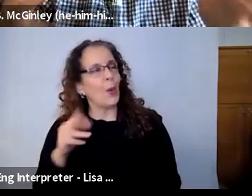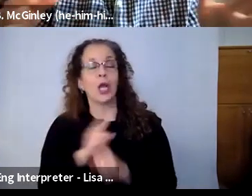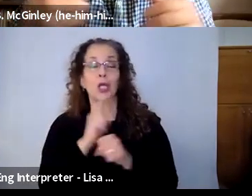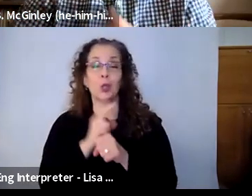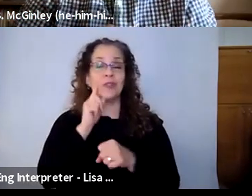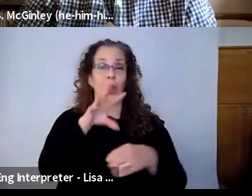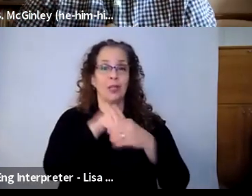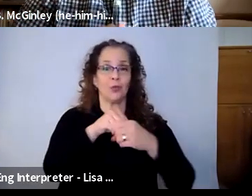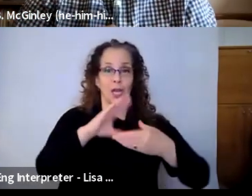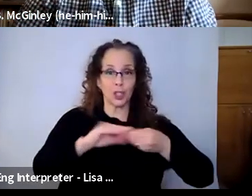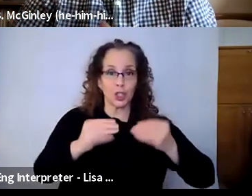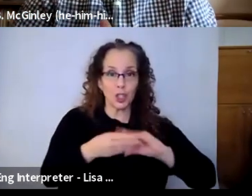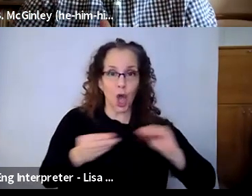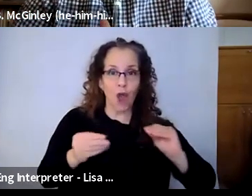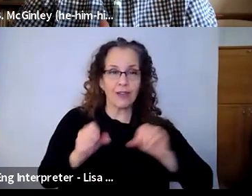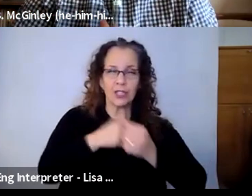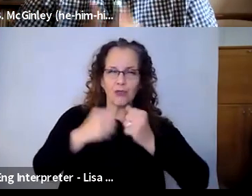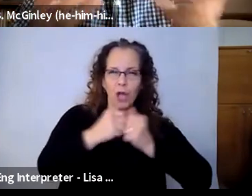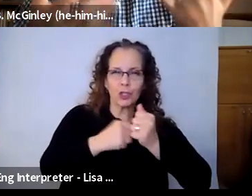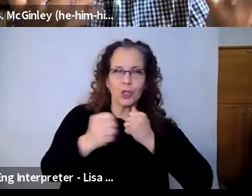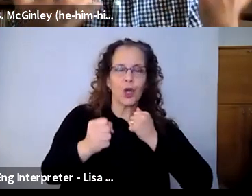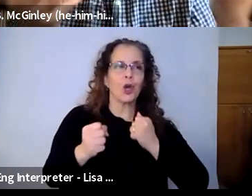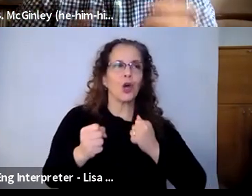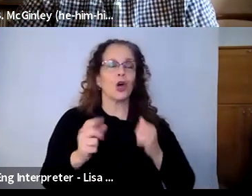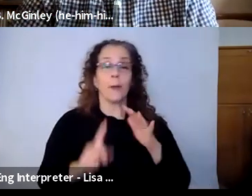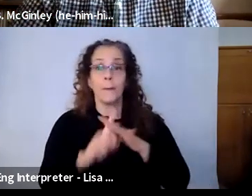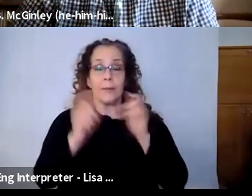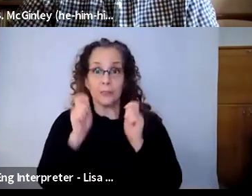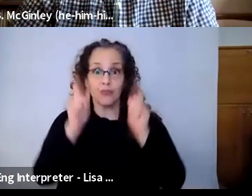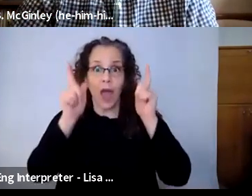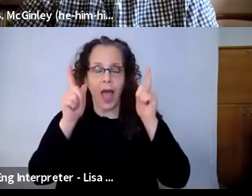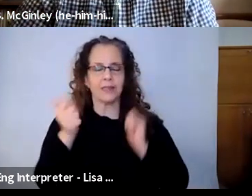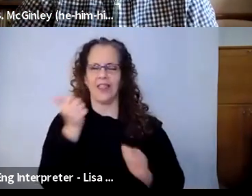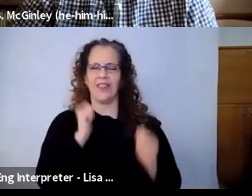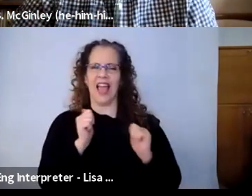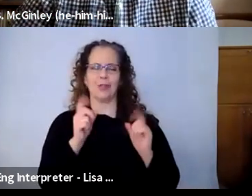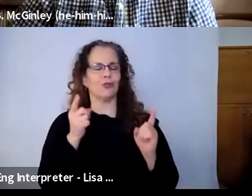and surprise, there's just so much theatricality in that platform that can be mined for so much good.